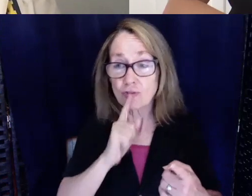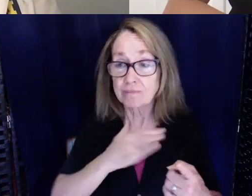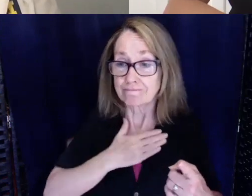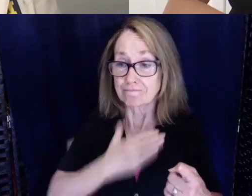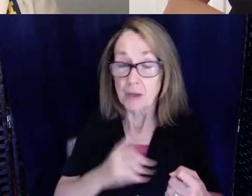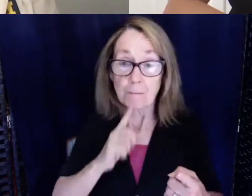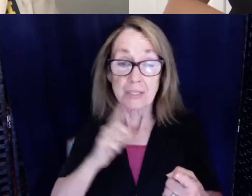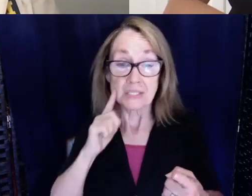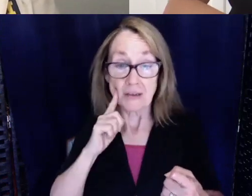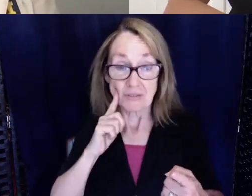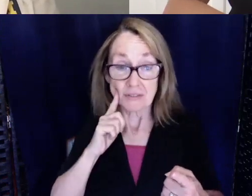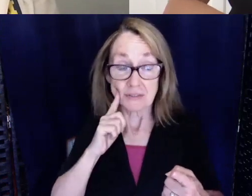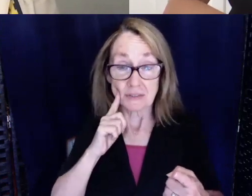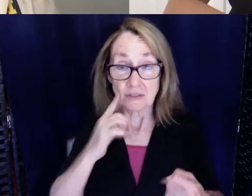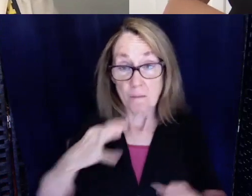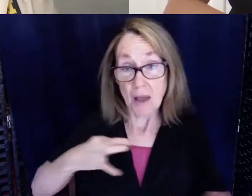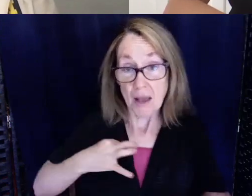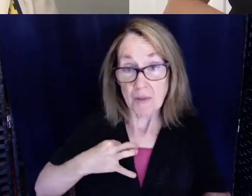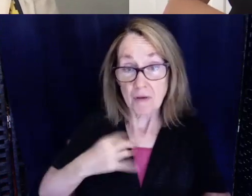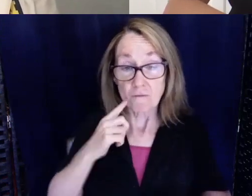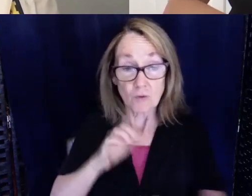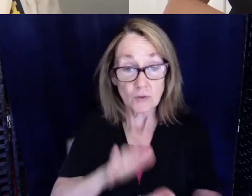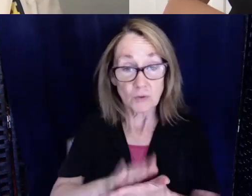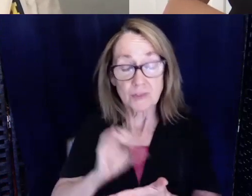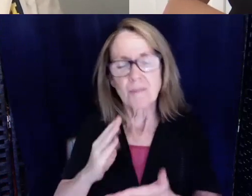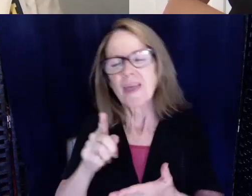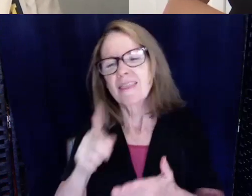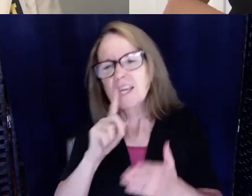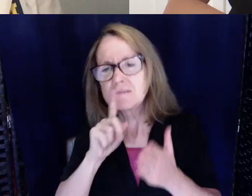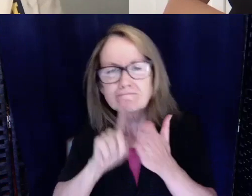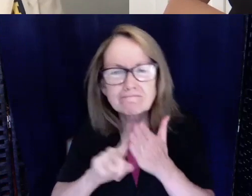for school and jobs they're able to find out somehow.